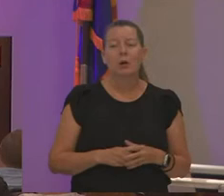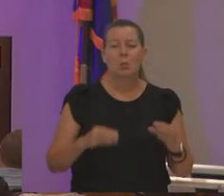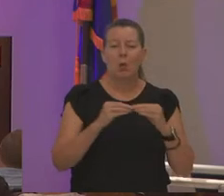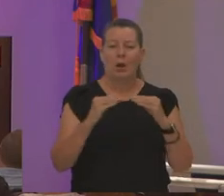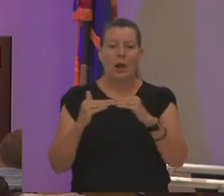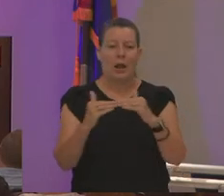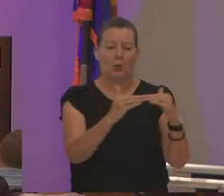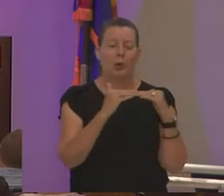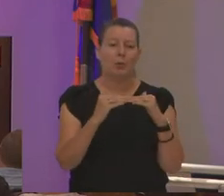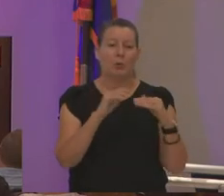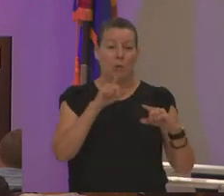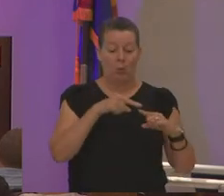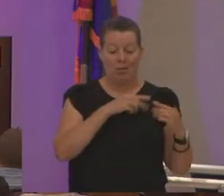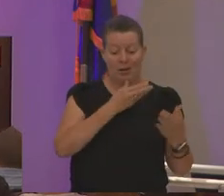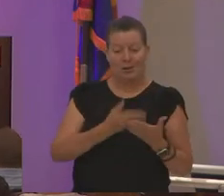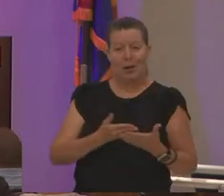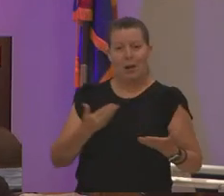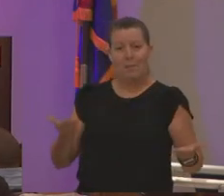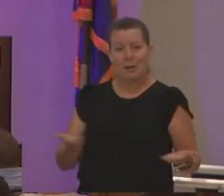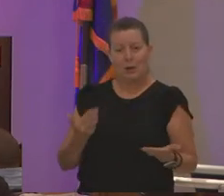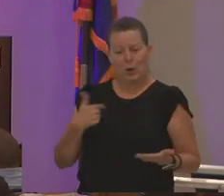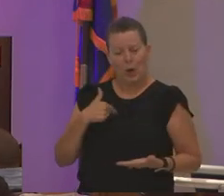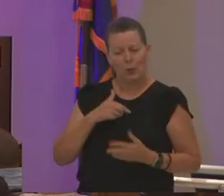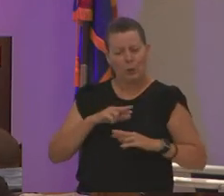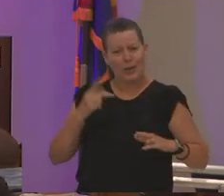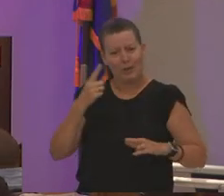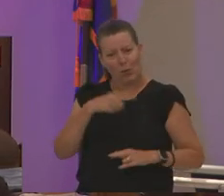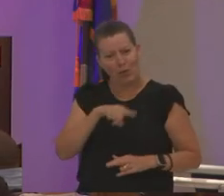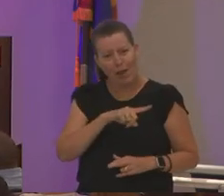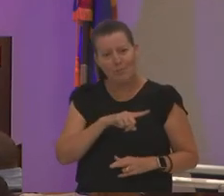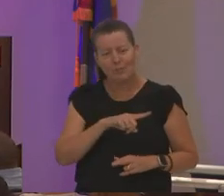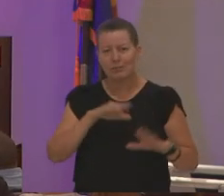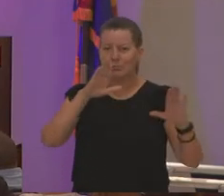when they come here are we ready for them so this is an excellent program as well